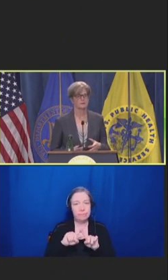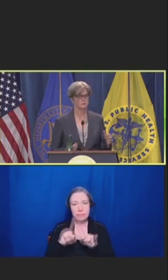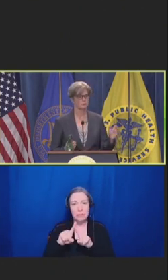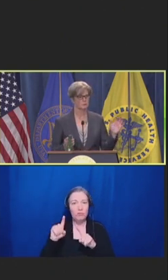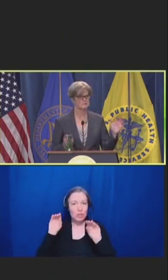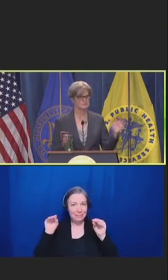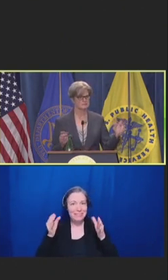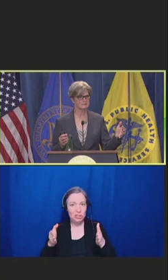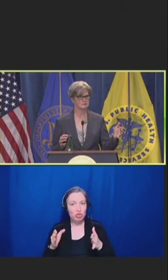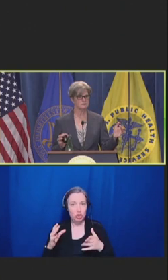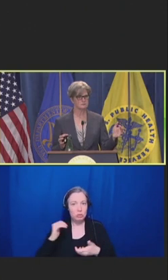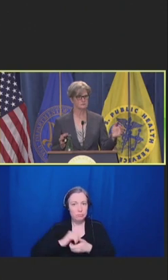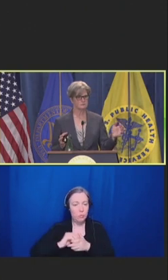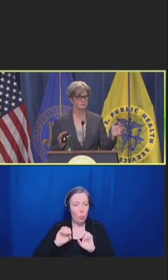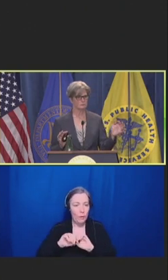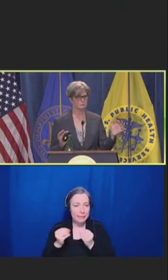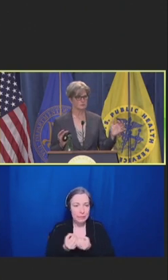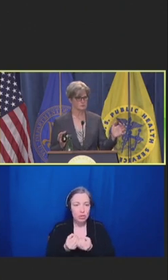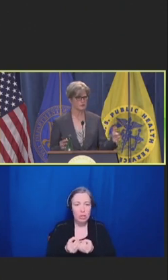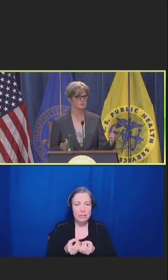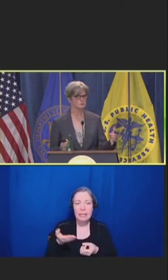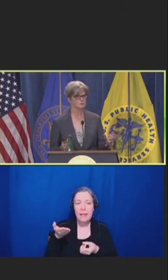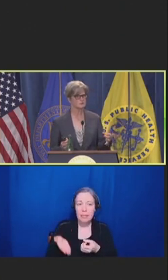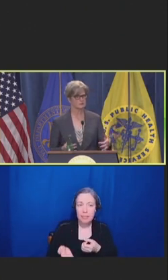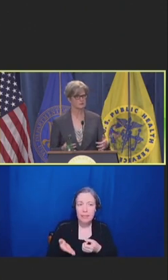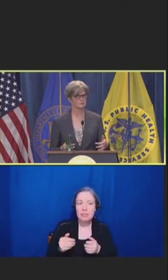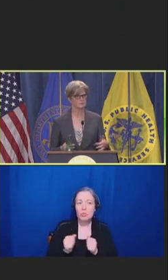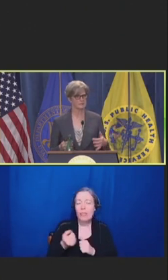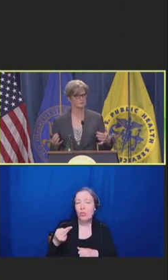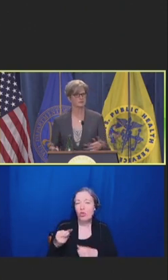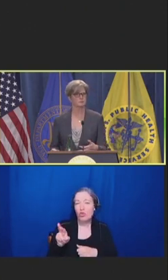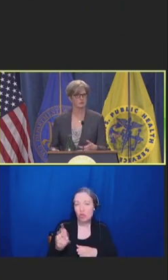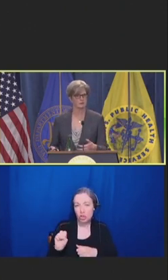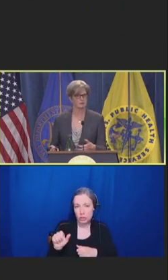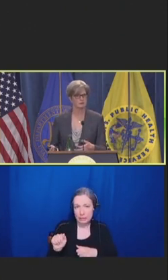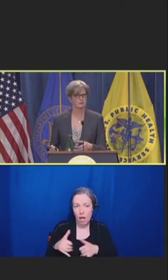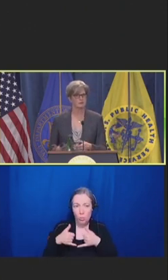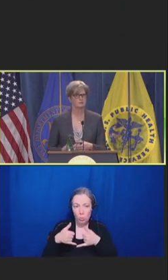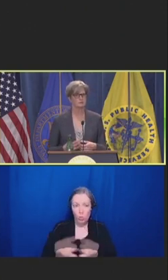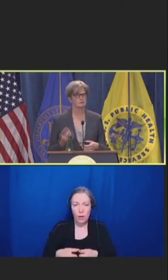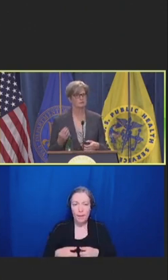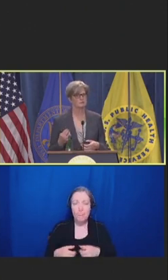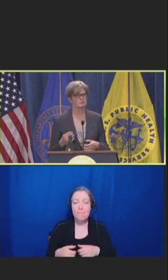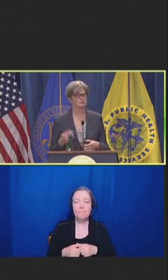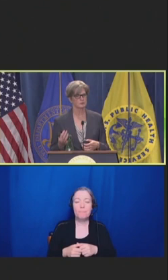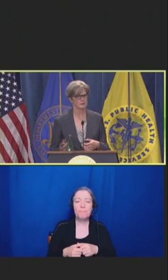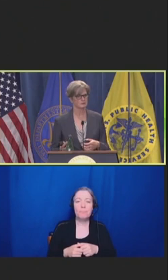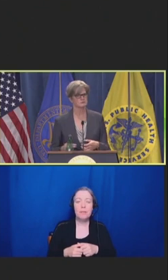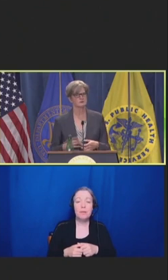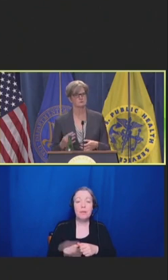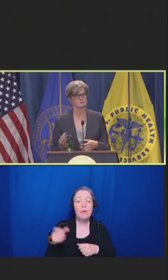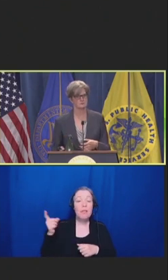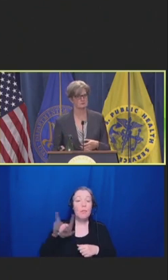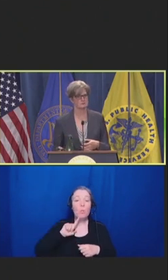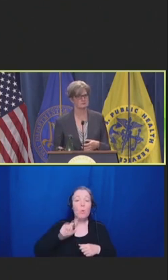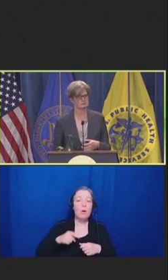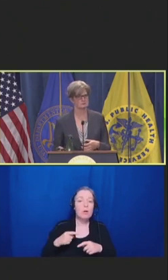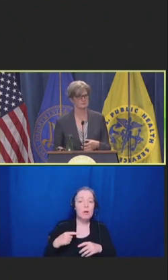And what we did is -- our charge was to develop a national framework for burnout and resilience